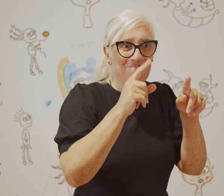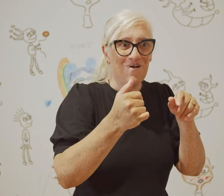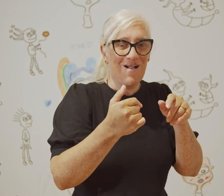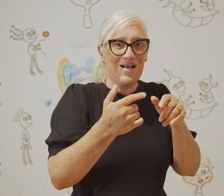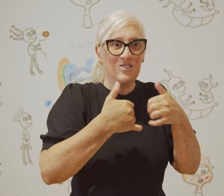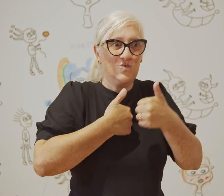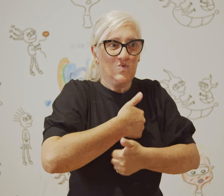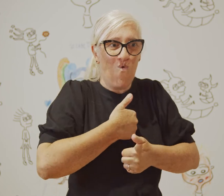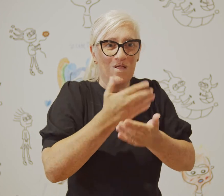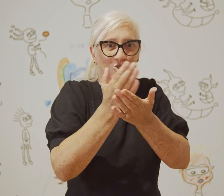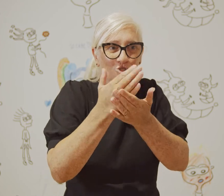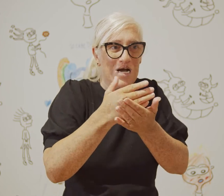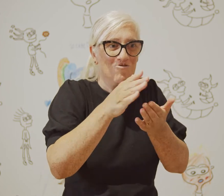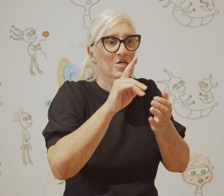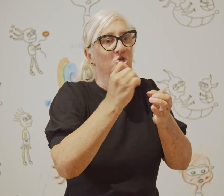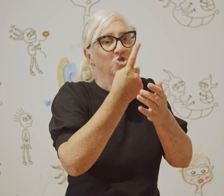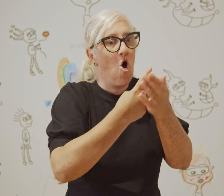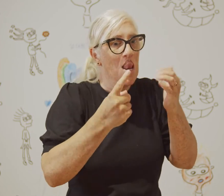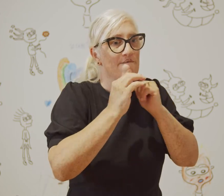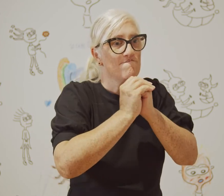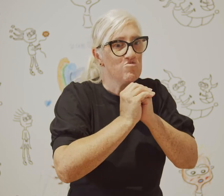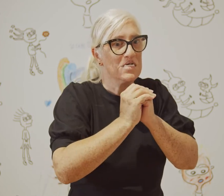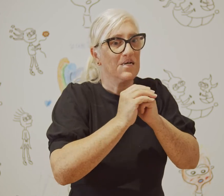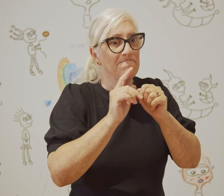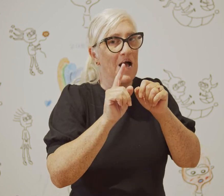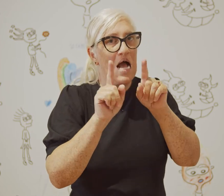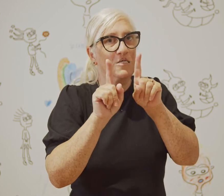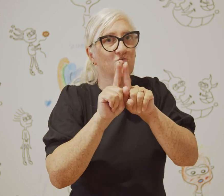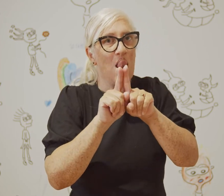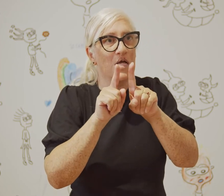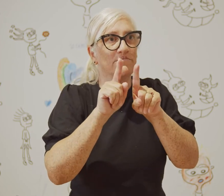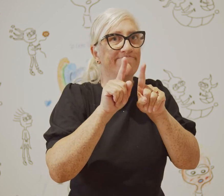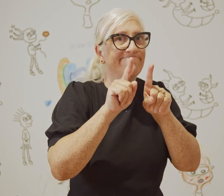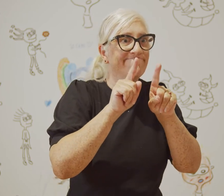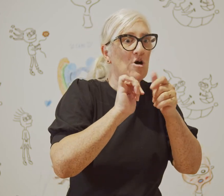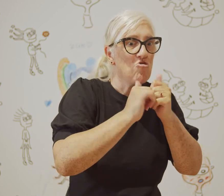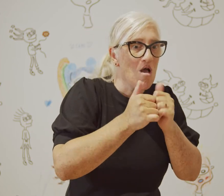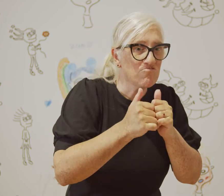and watching them enjoy the work, not just friends but colleagues as well